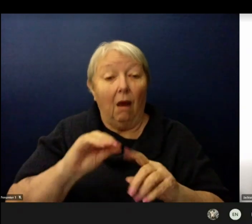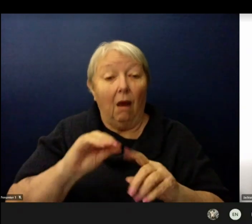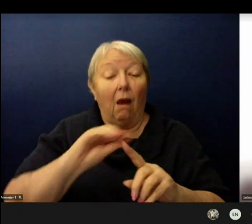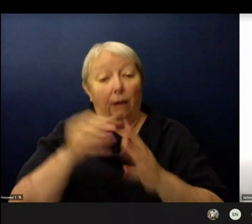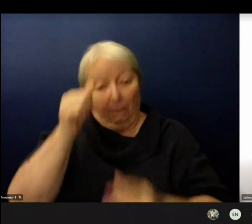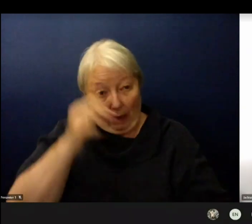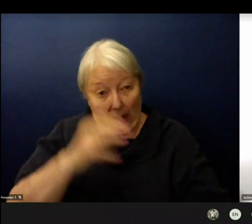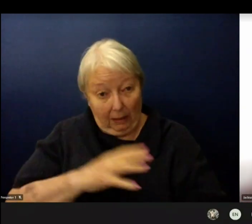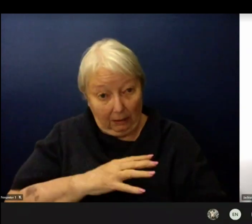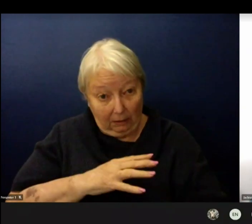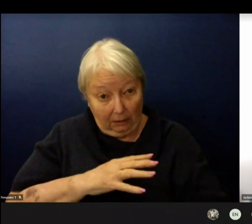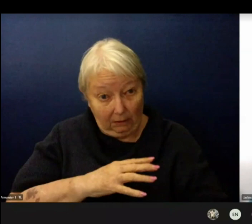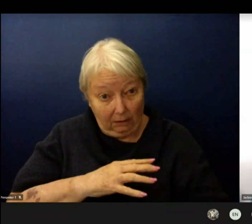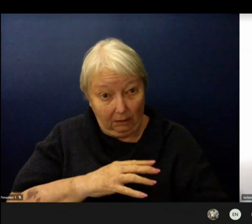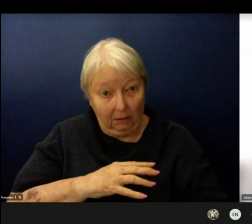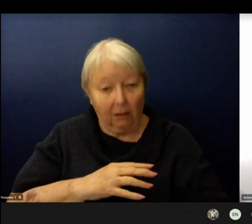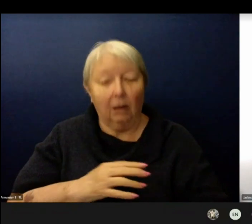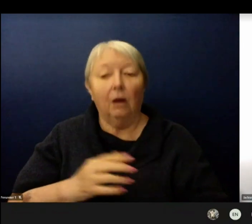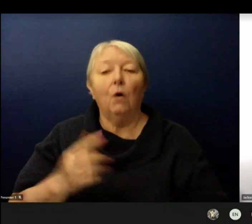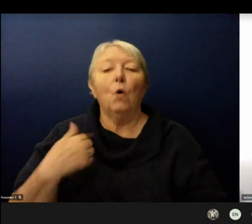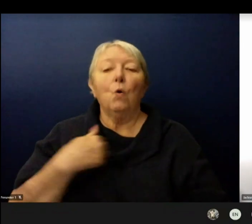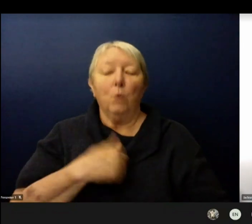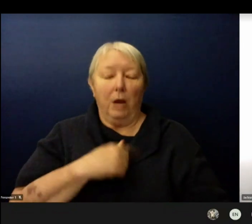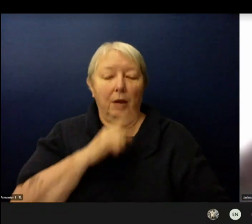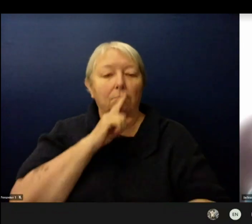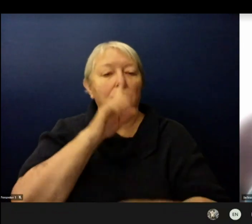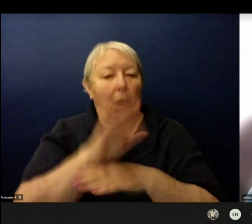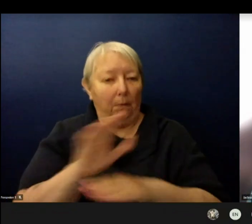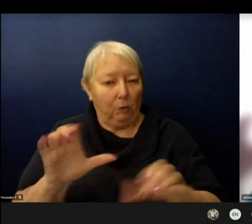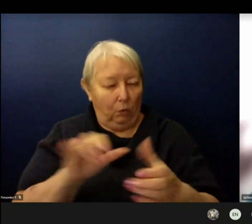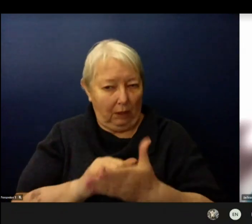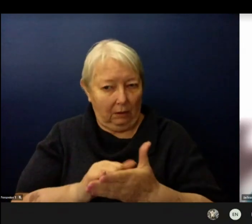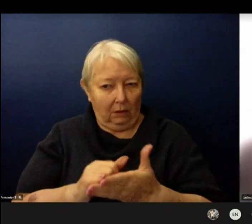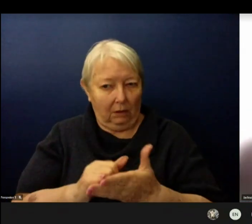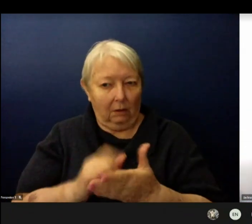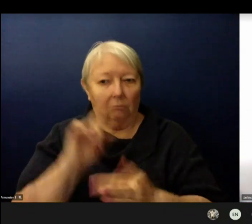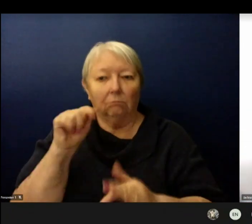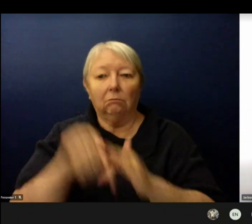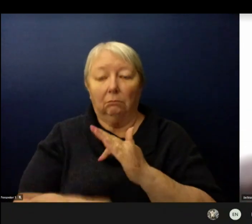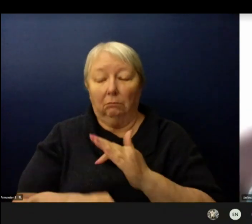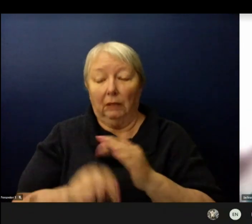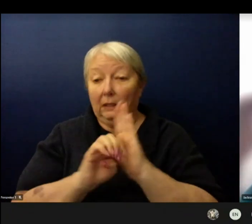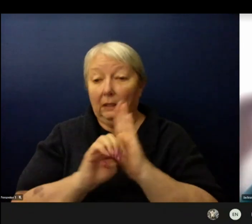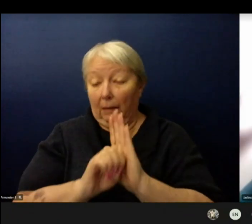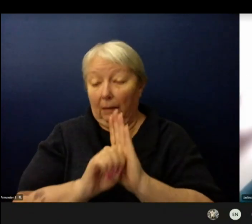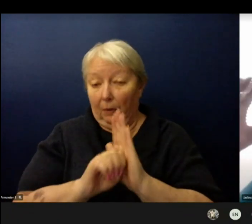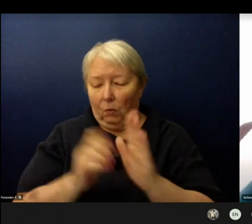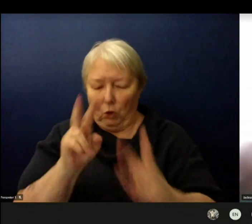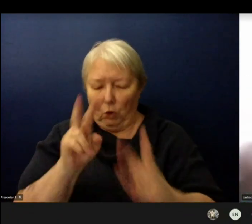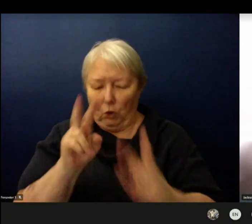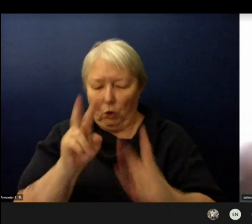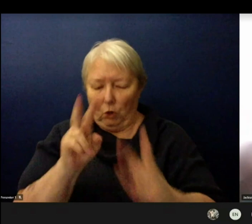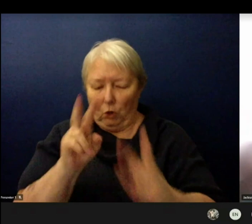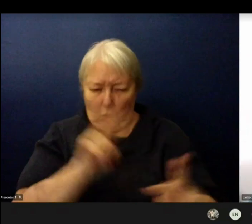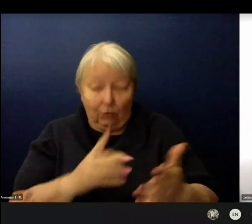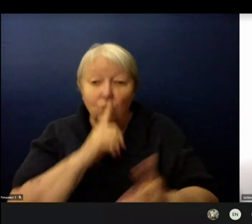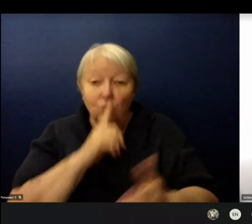Even as a further example we're working through our scheduling and what our actual schedule looks like when we return.